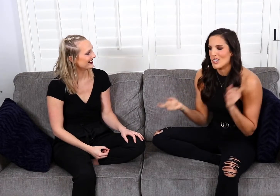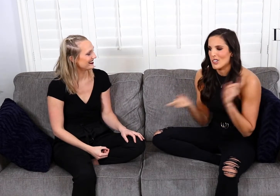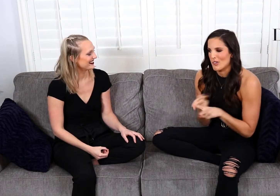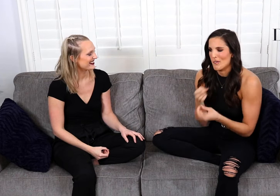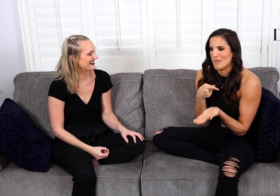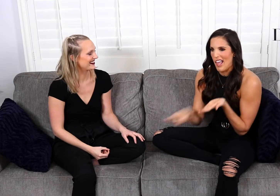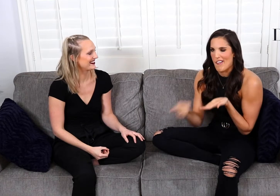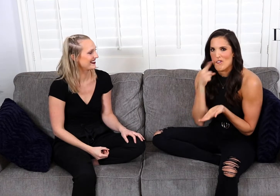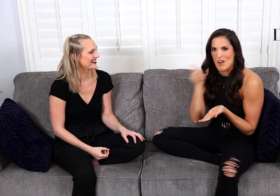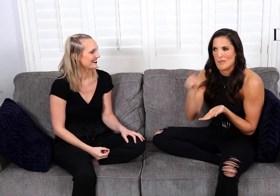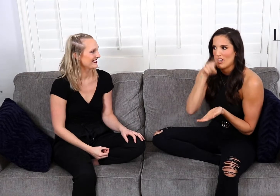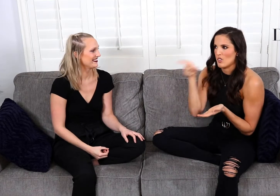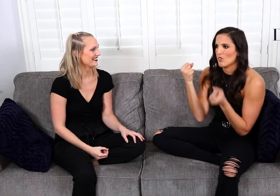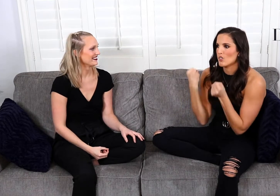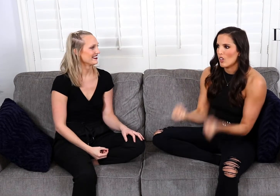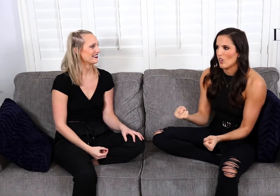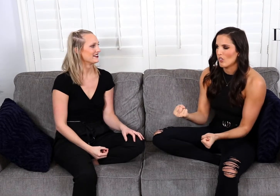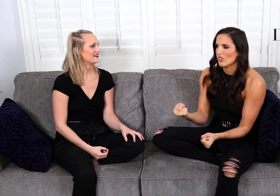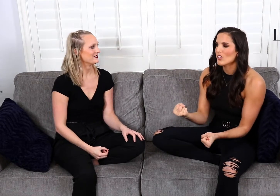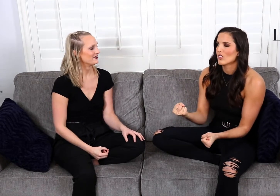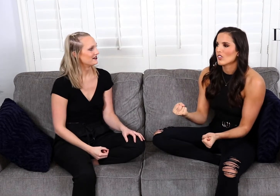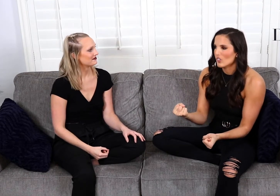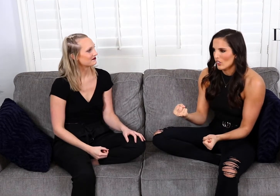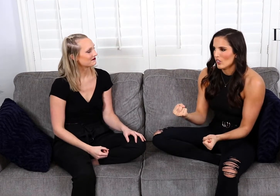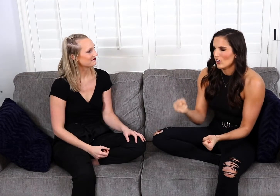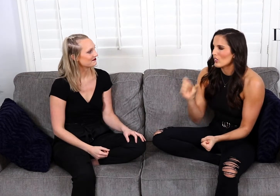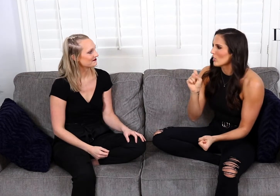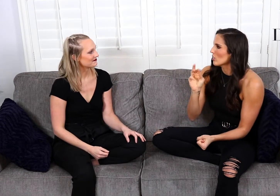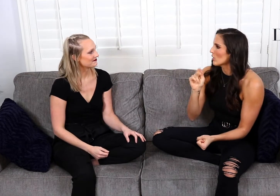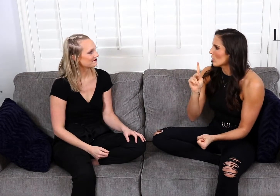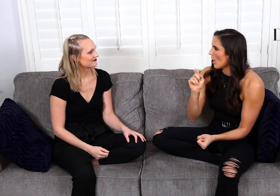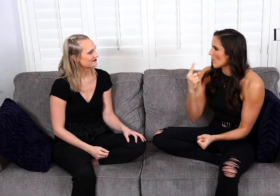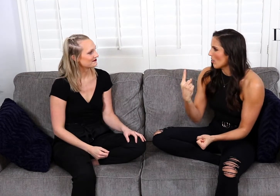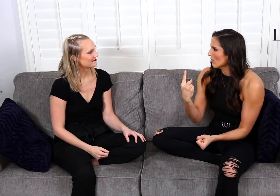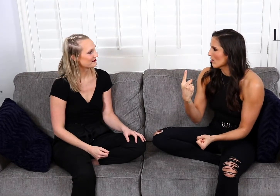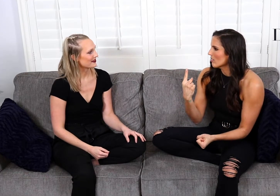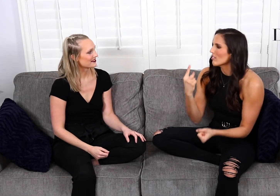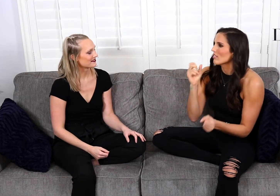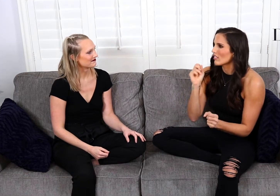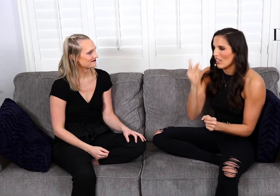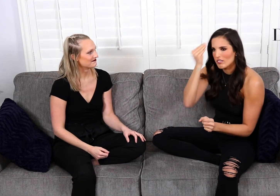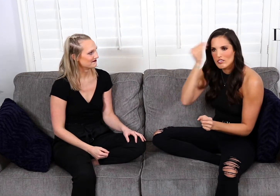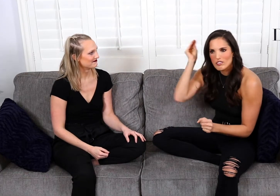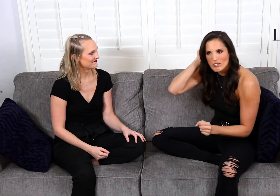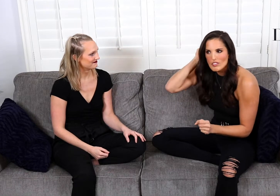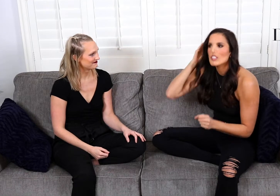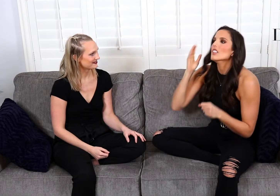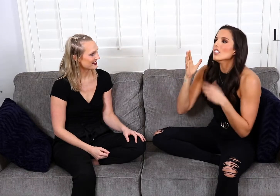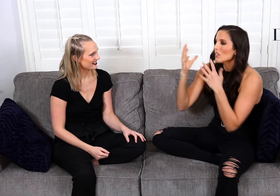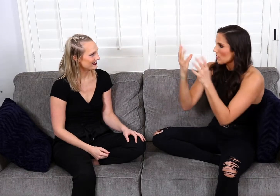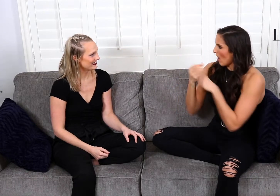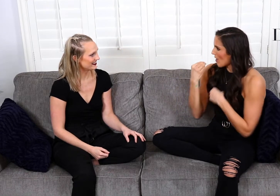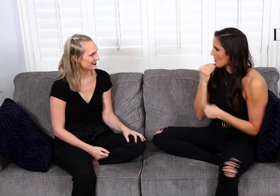told me to pay for him because he drove I was like, okay Strike one. Good to know, put it in the back of my mind.